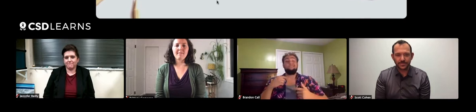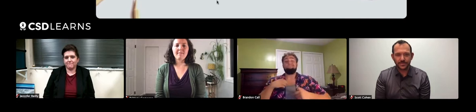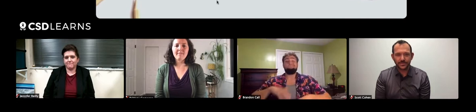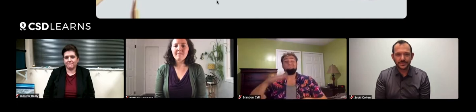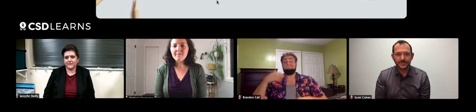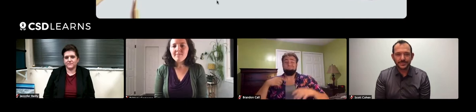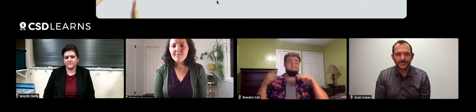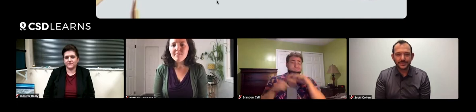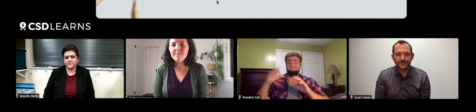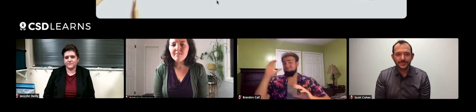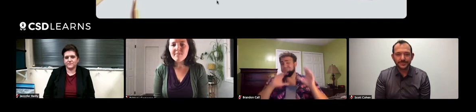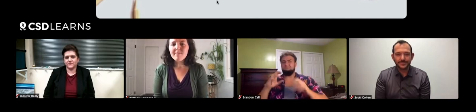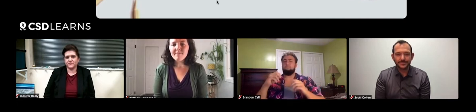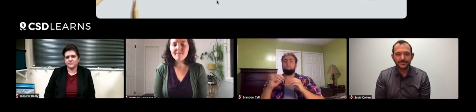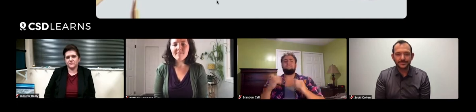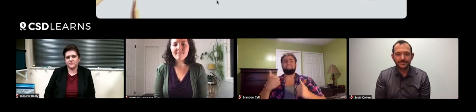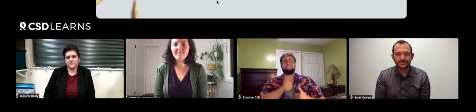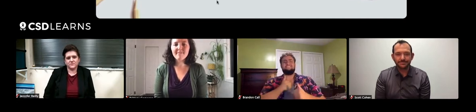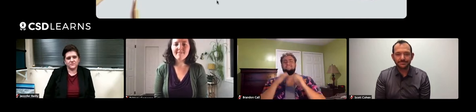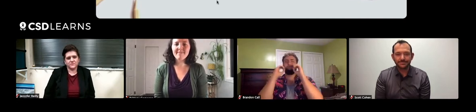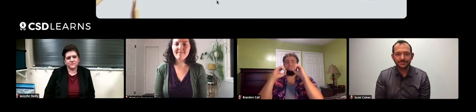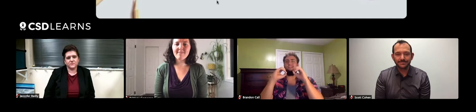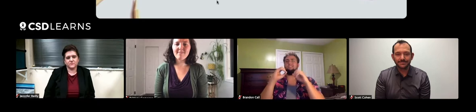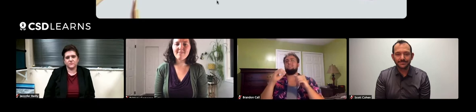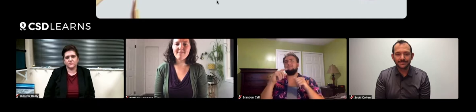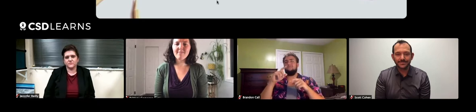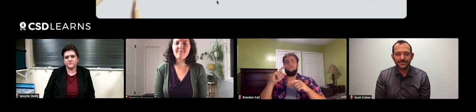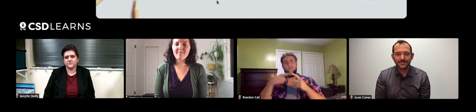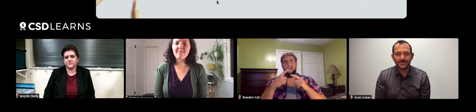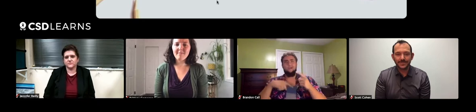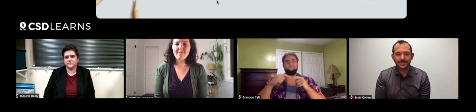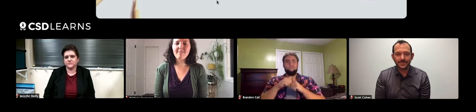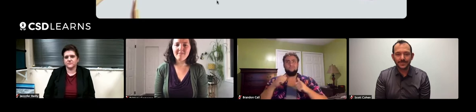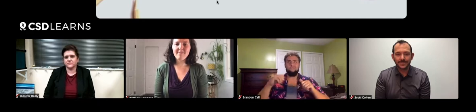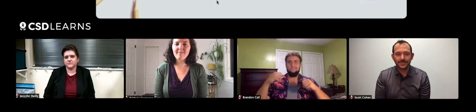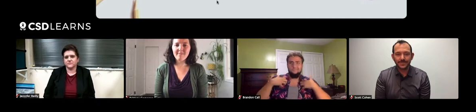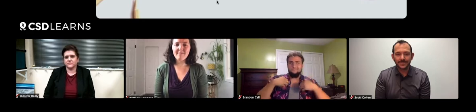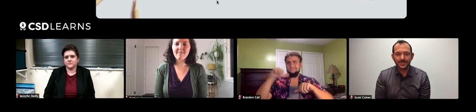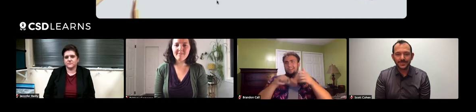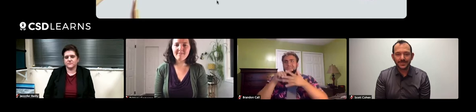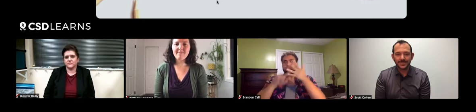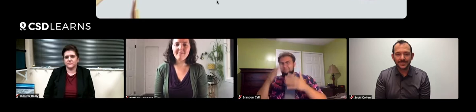I grew up getting out in the wild and going on adventures, so I'm more self-taught. When I was learning about animals and science,